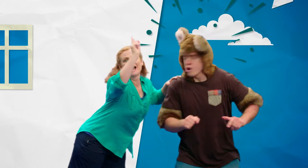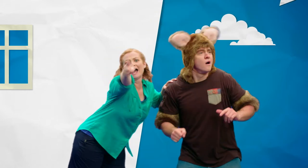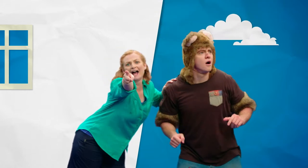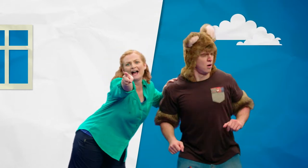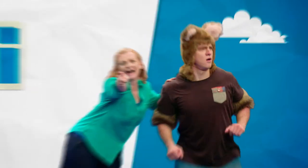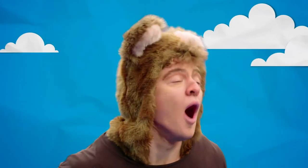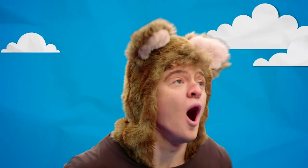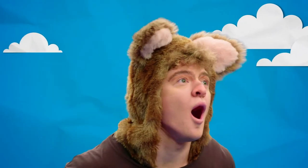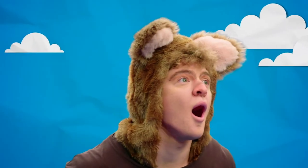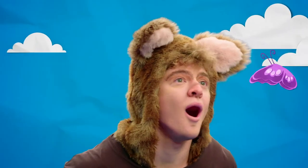Look!